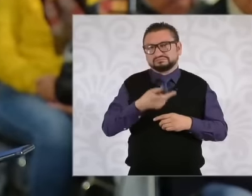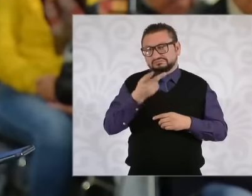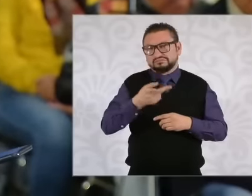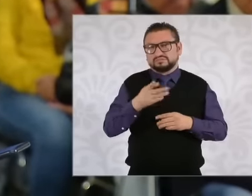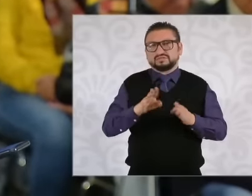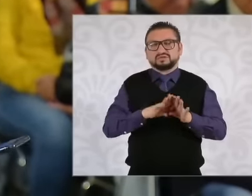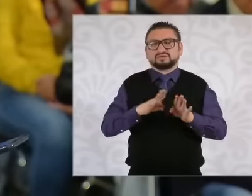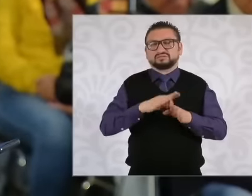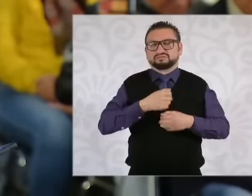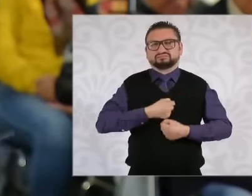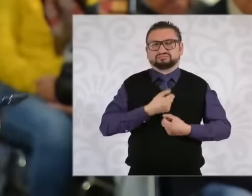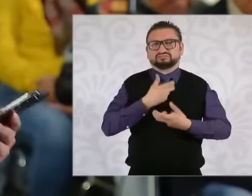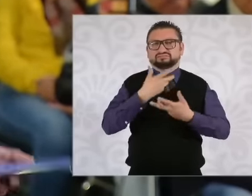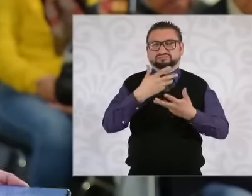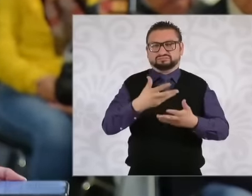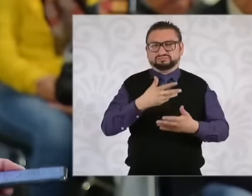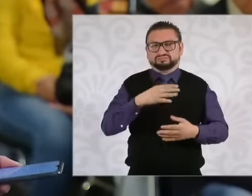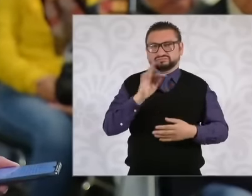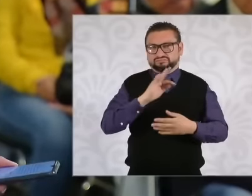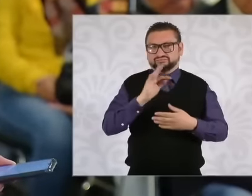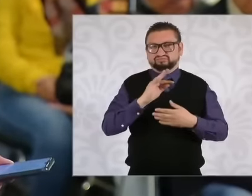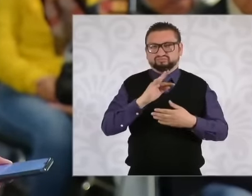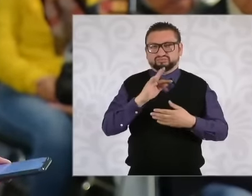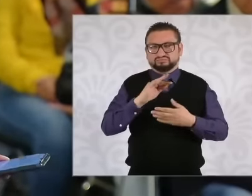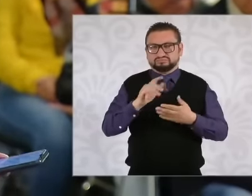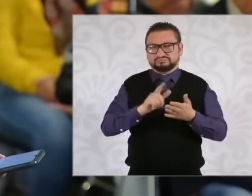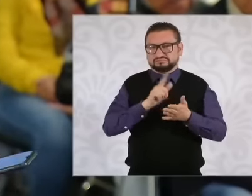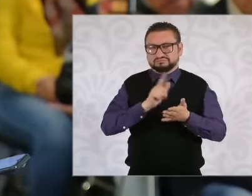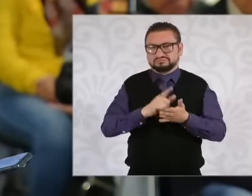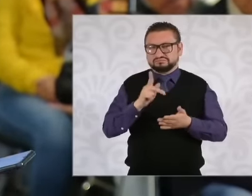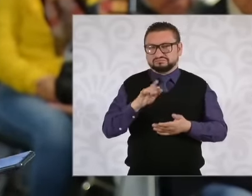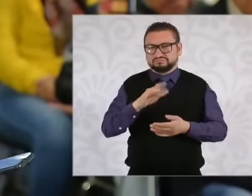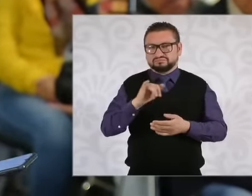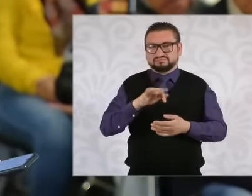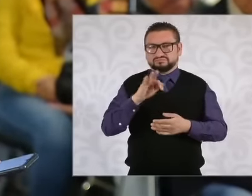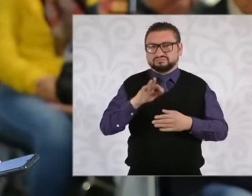when there is talk against himself of a reform in the judiciary but also of the fabrication